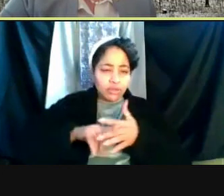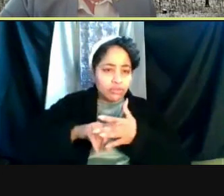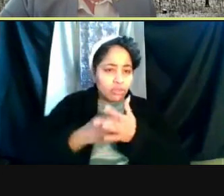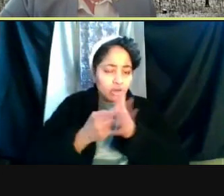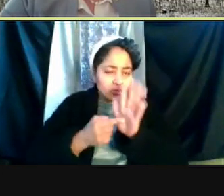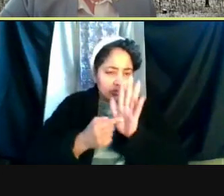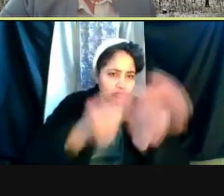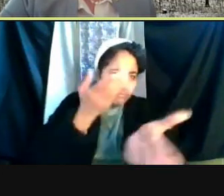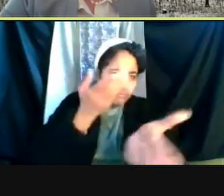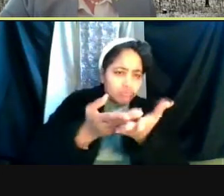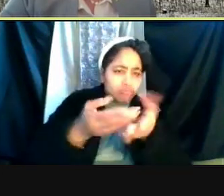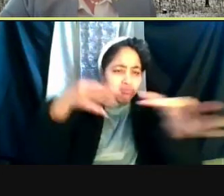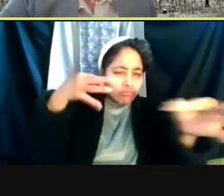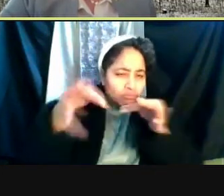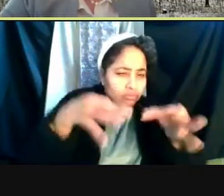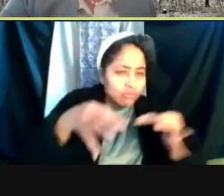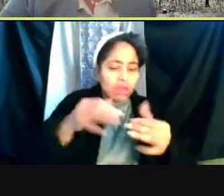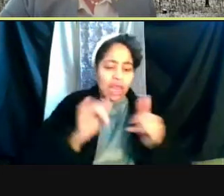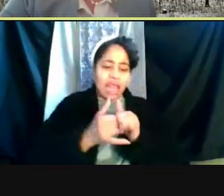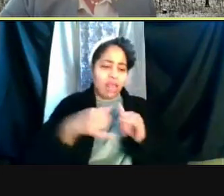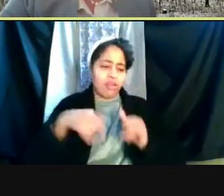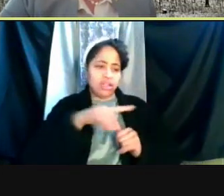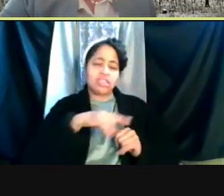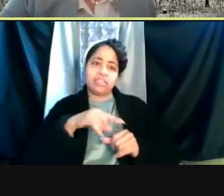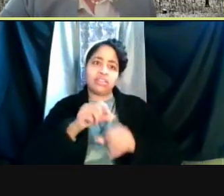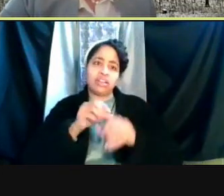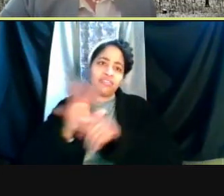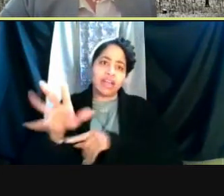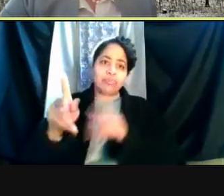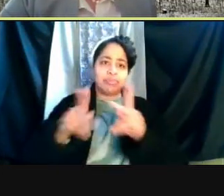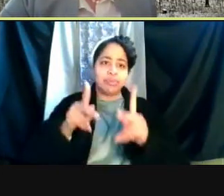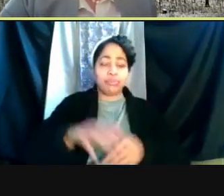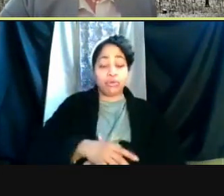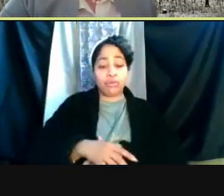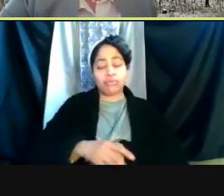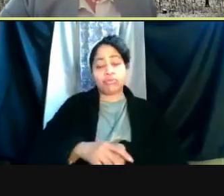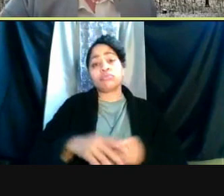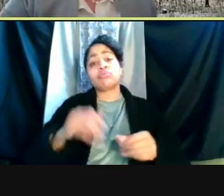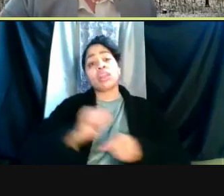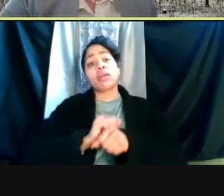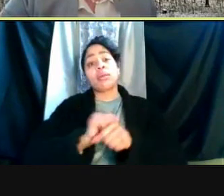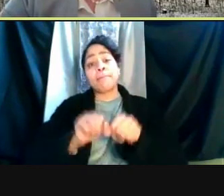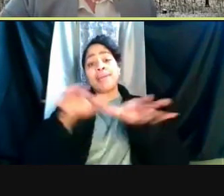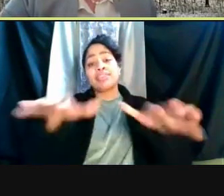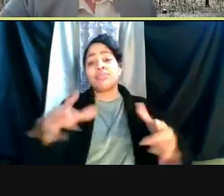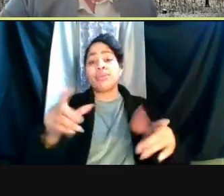and potentially help physicians in treating the disease. The pandemic has also unfortunately exacerbated